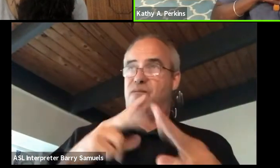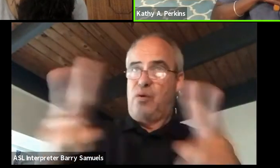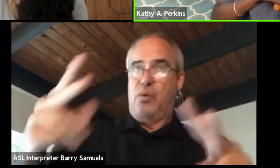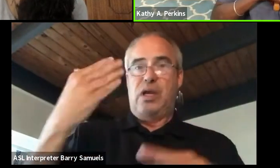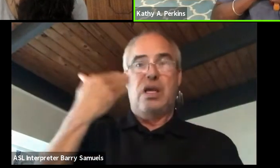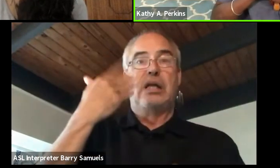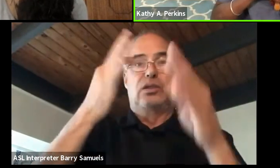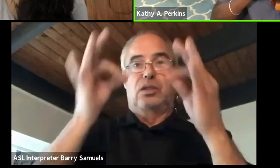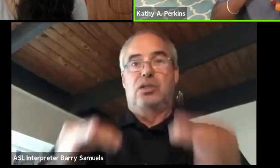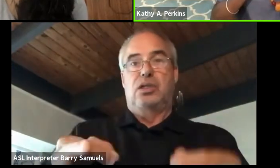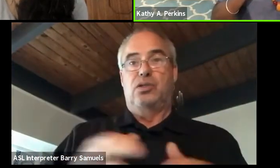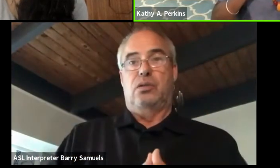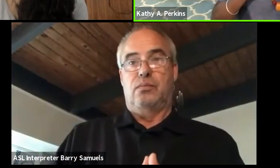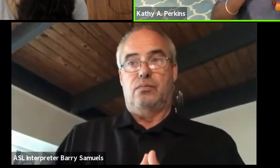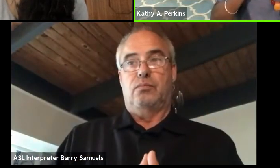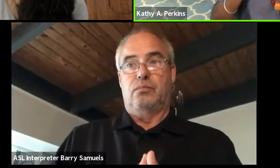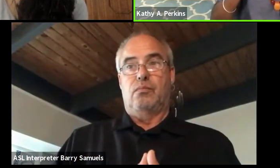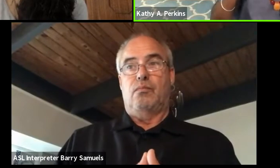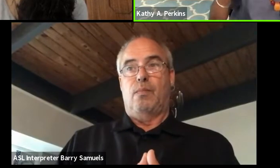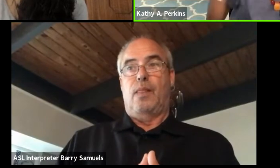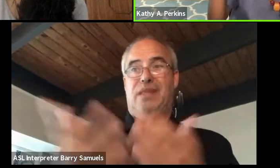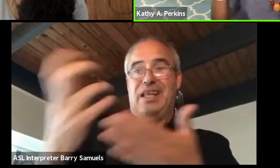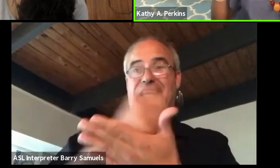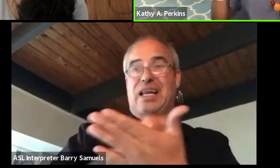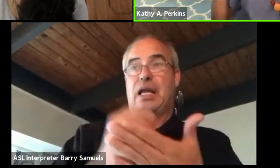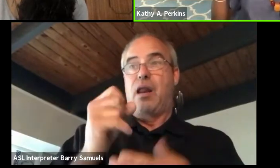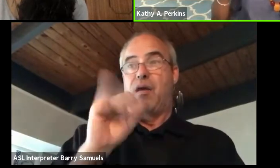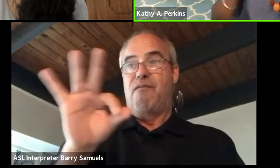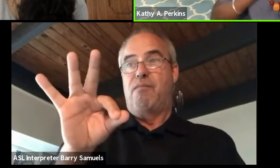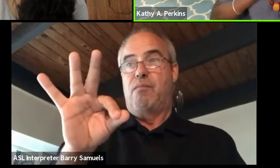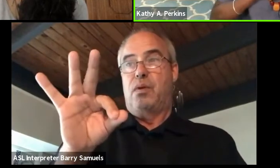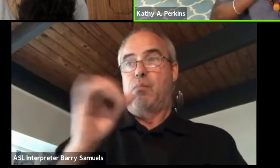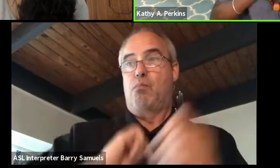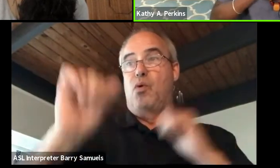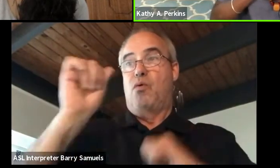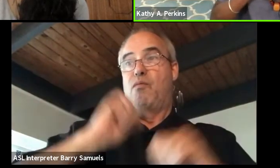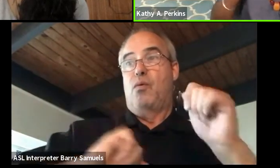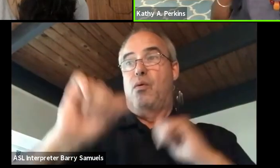And so this collection of performance pieces I have now,